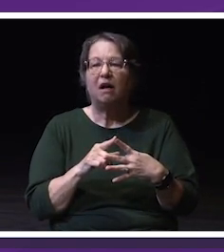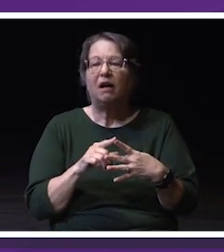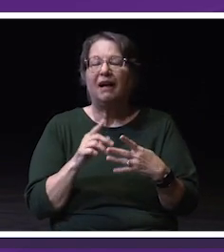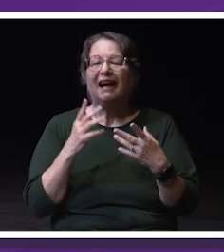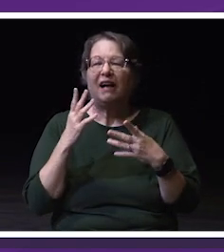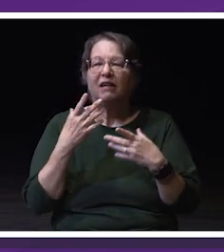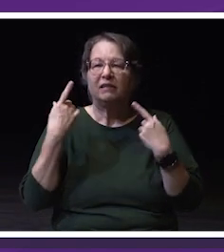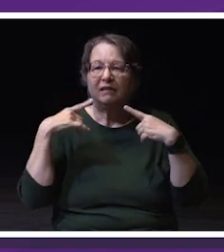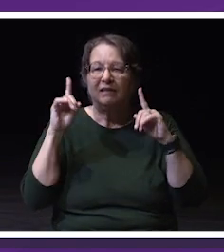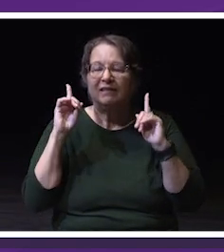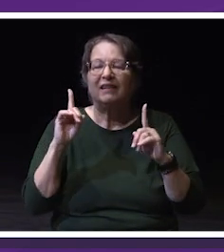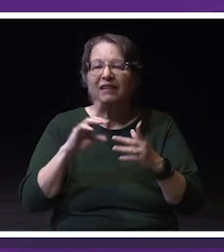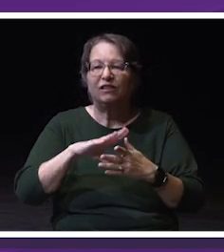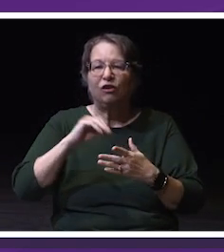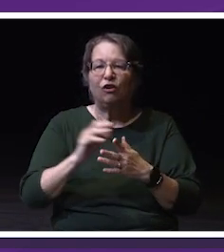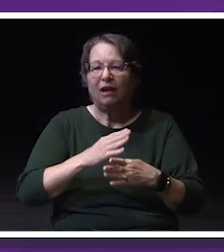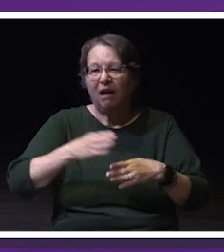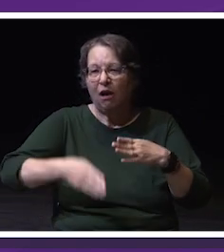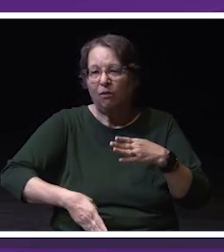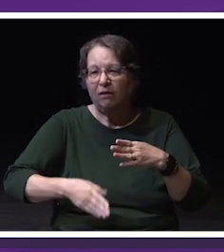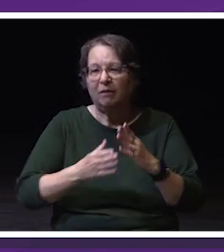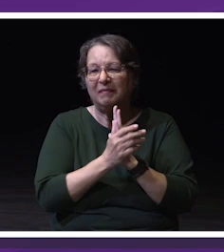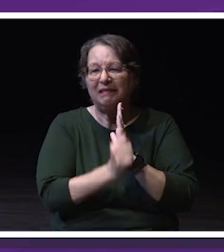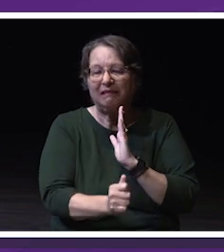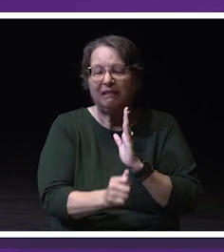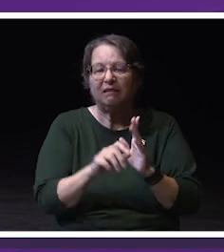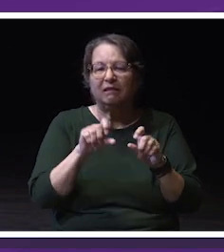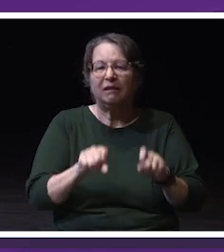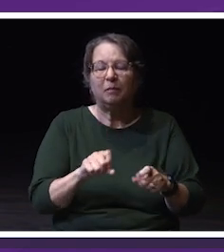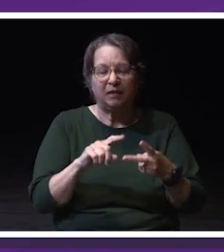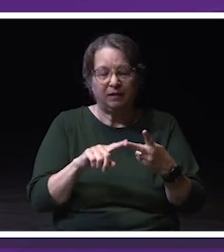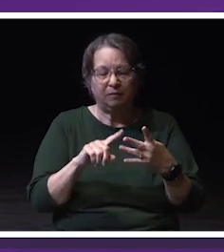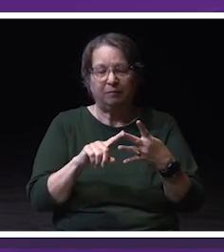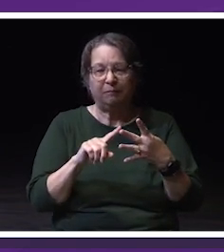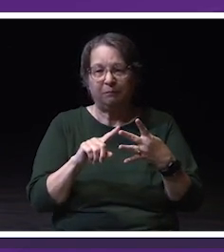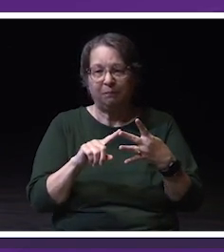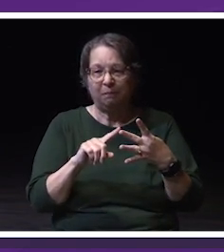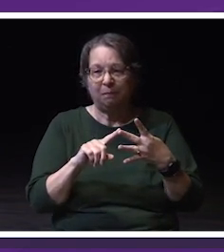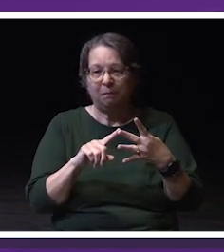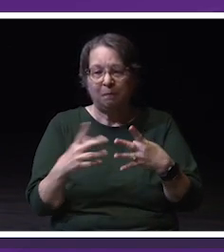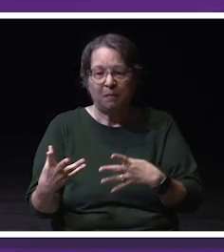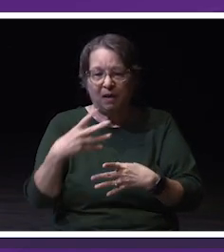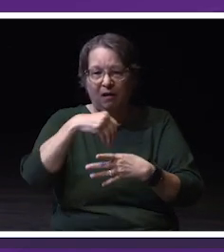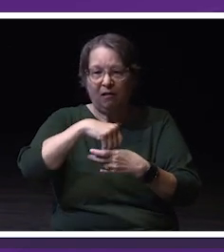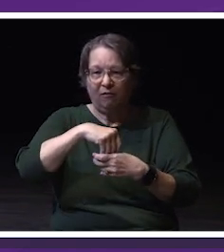and competencies. Two, engagement and belonging.